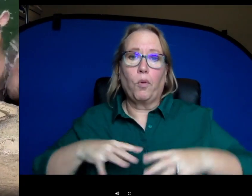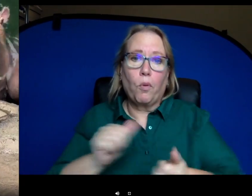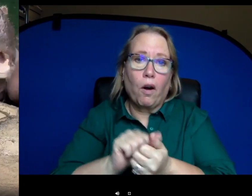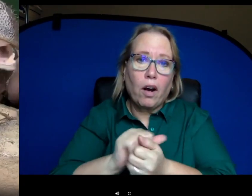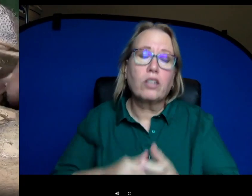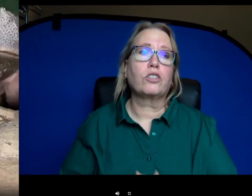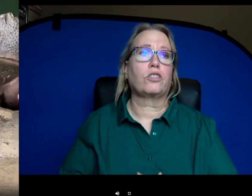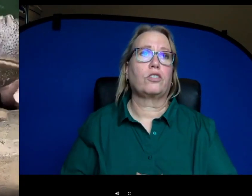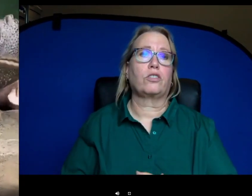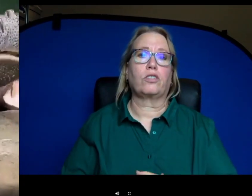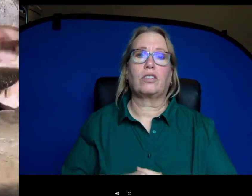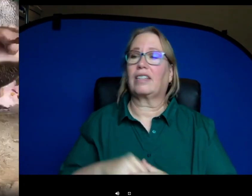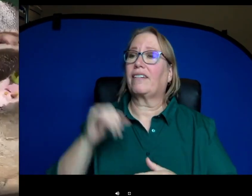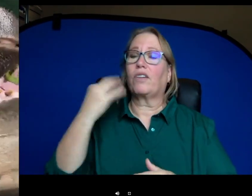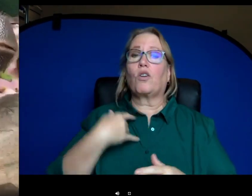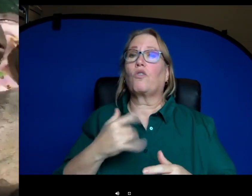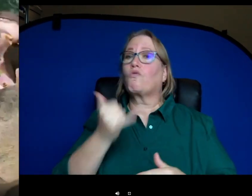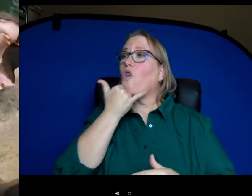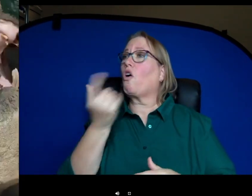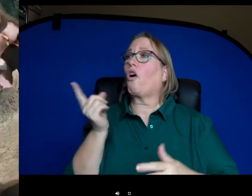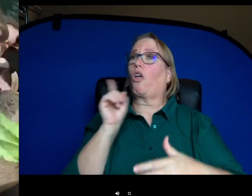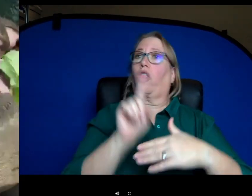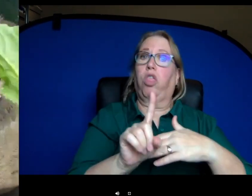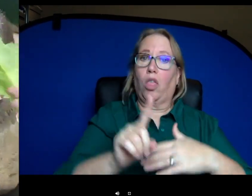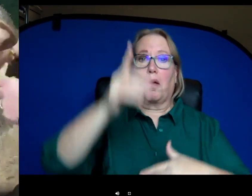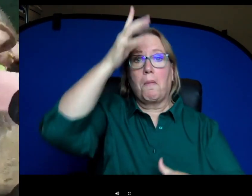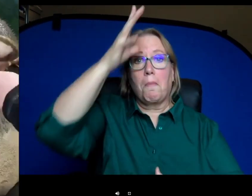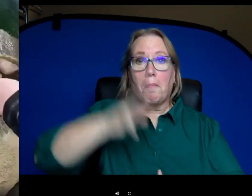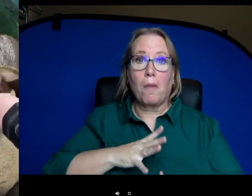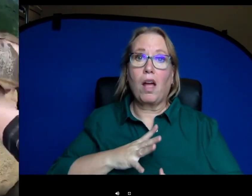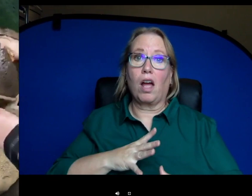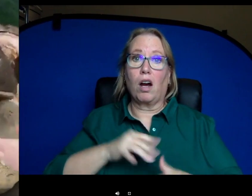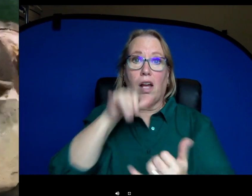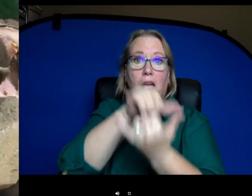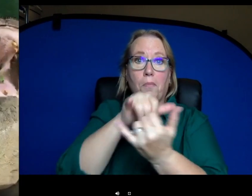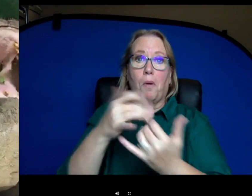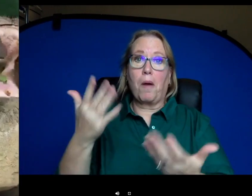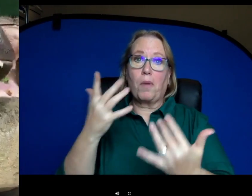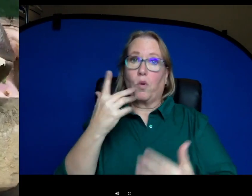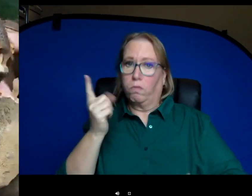get in the wrong spot at the wrong time a male hippo or a mother hippo is really